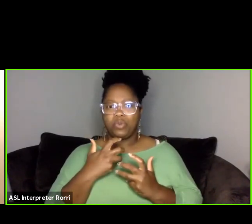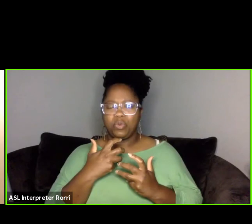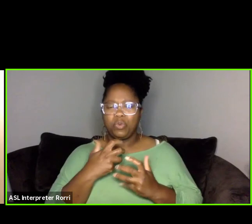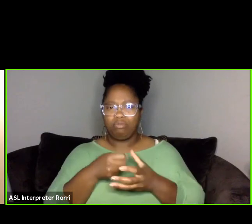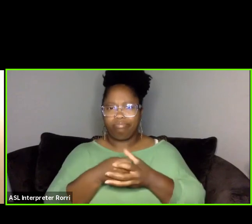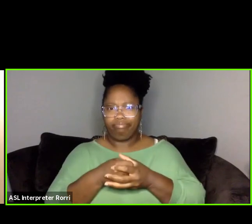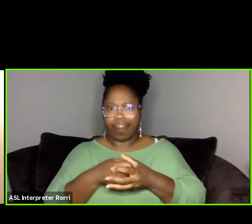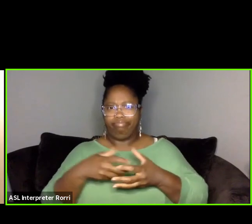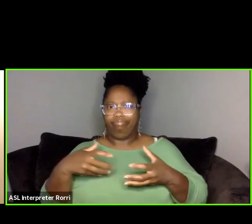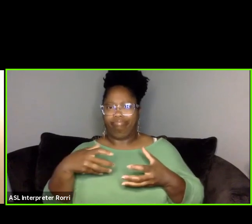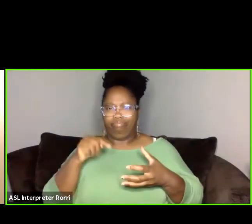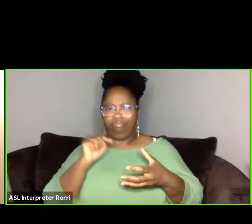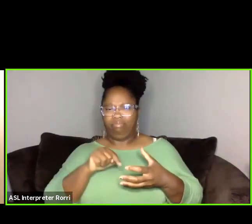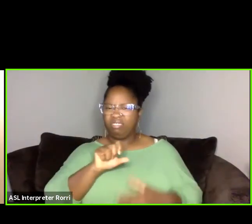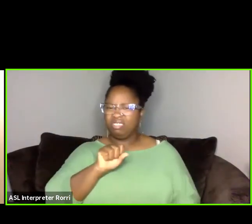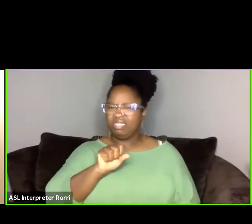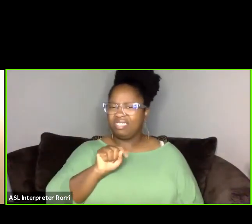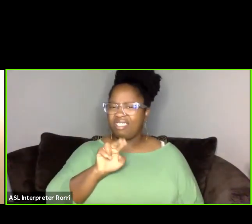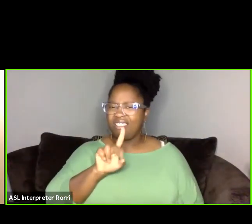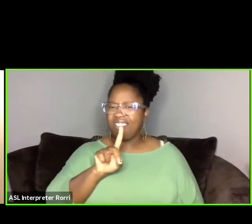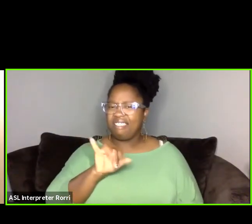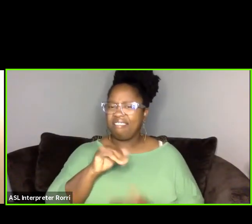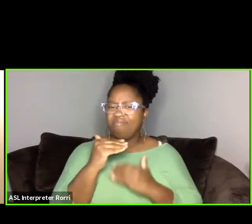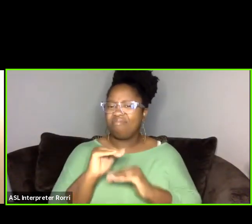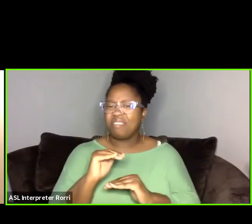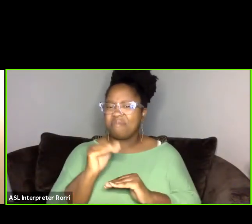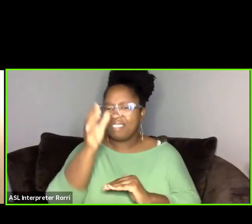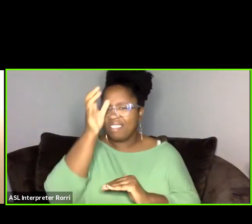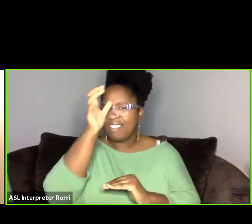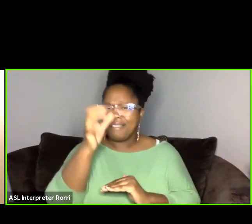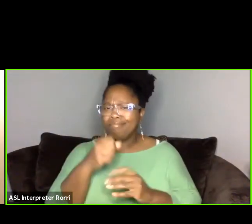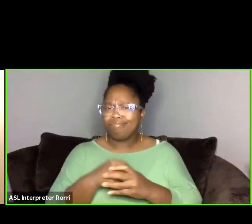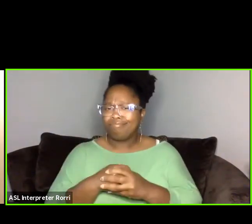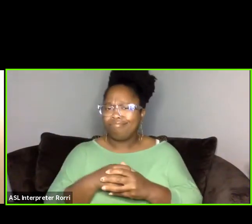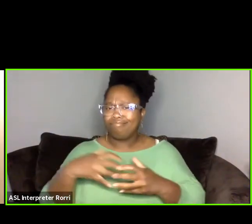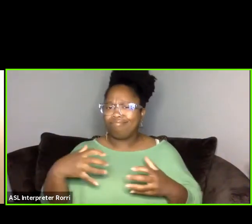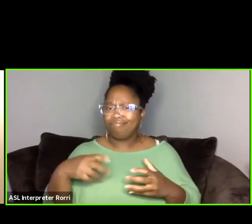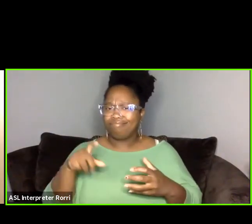of study, you know, so there's formal study